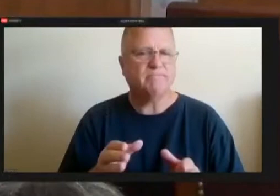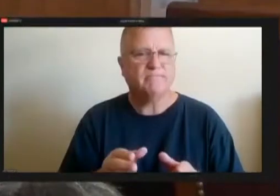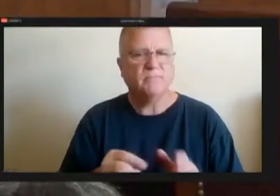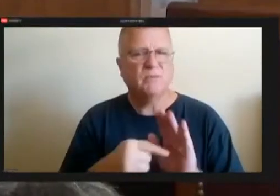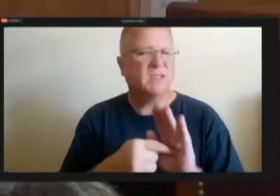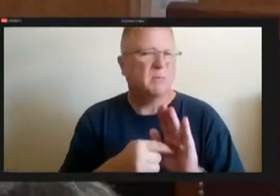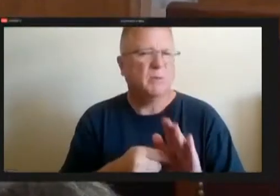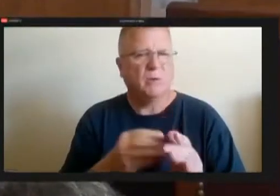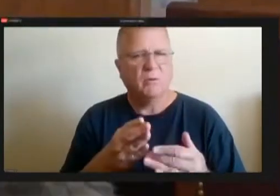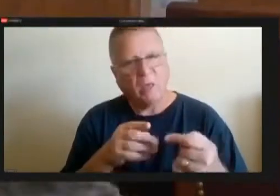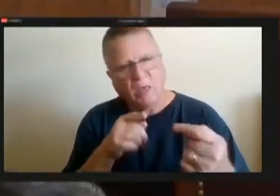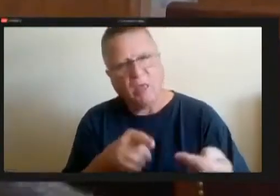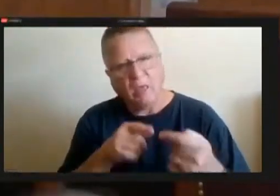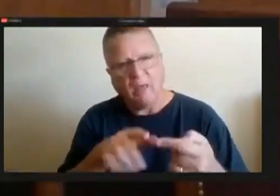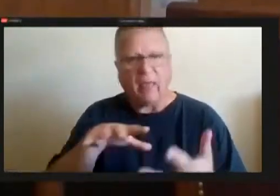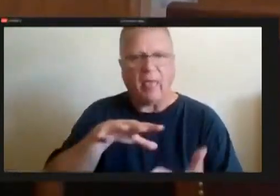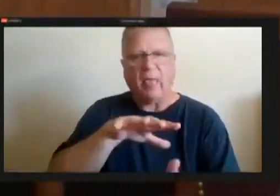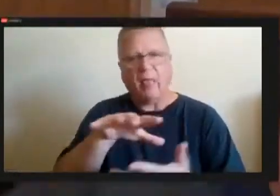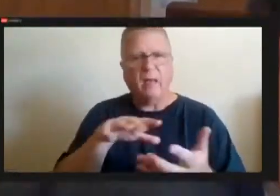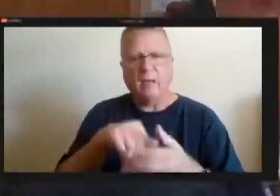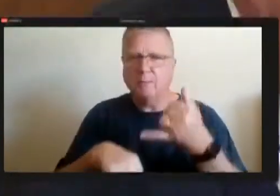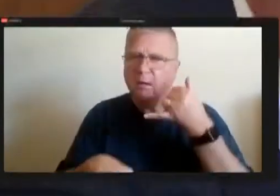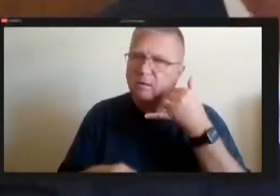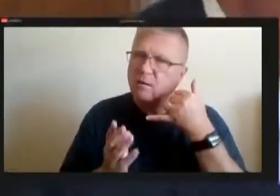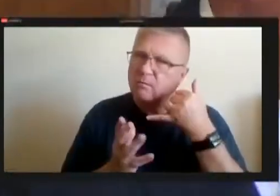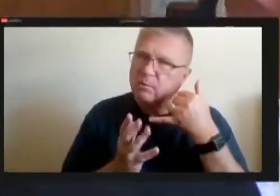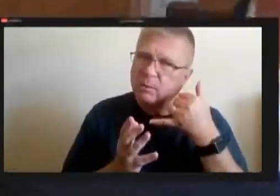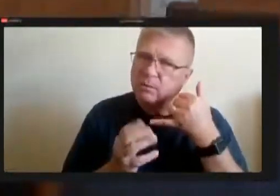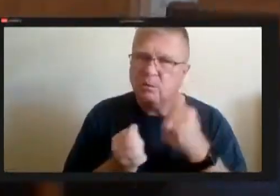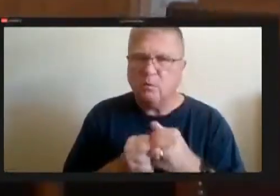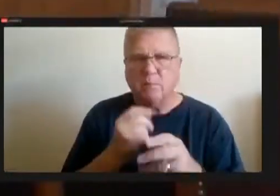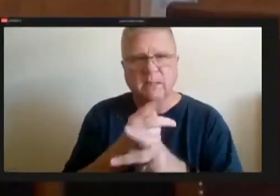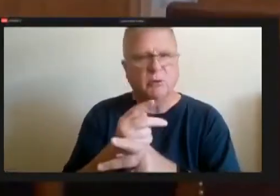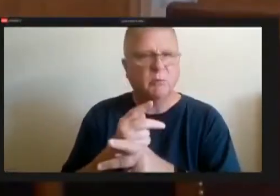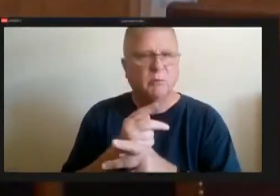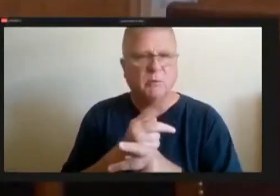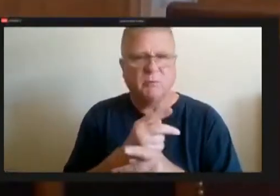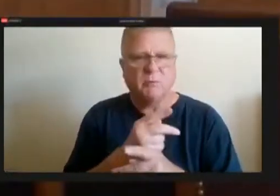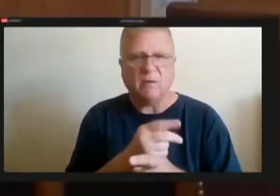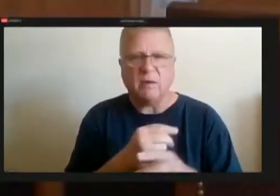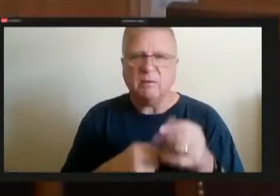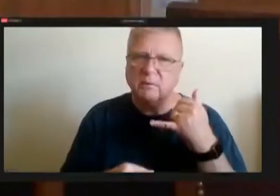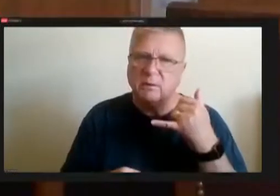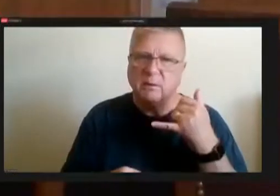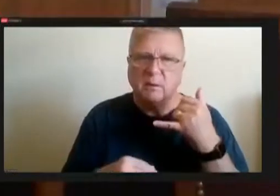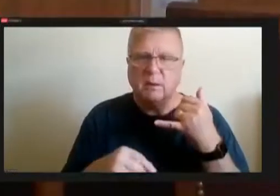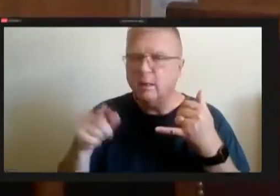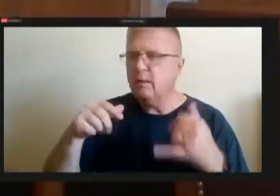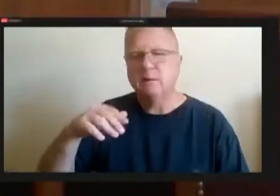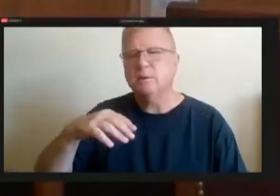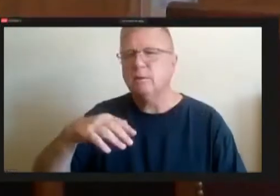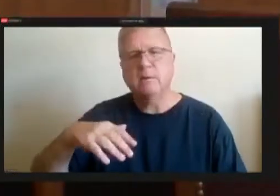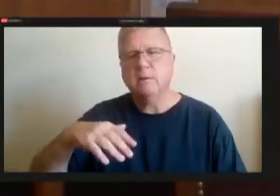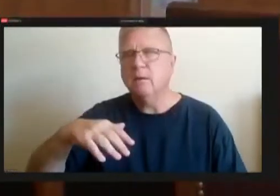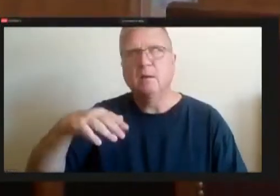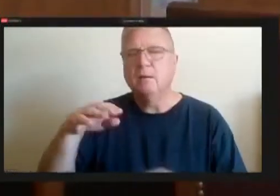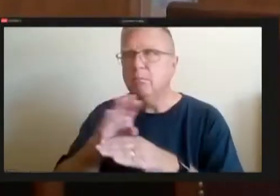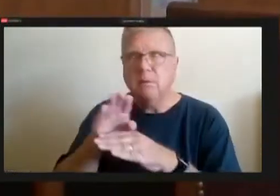I'm on the phone with my supervisor, who's up to his eyeballs and, you know, things that are going on.